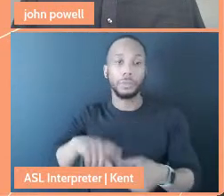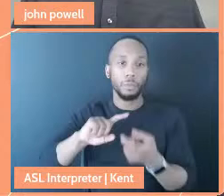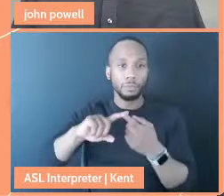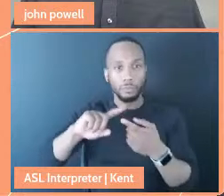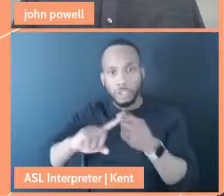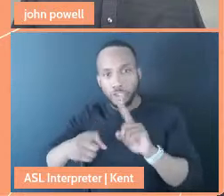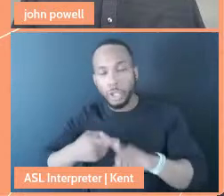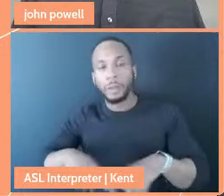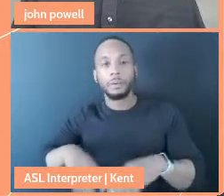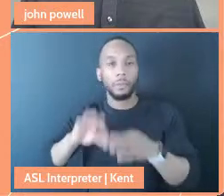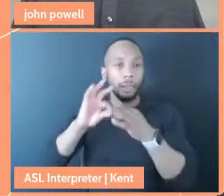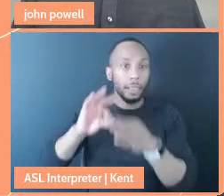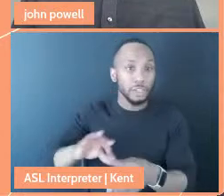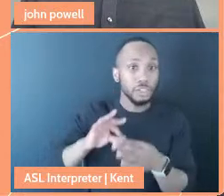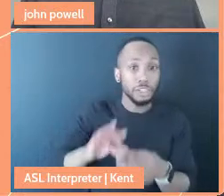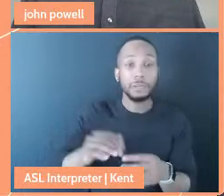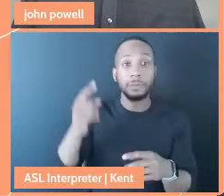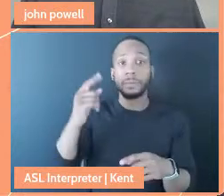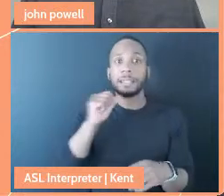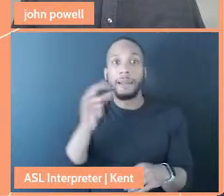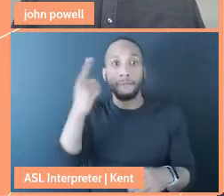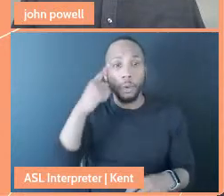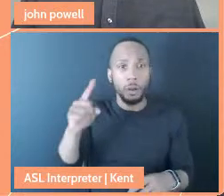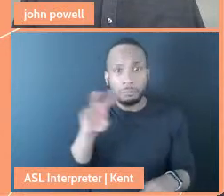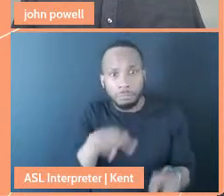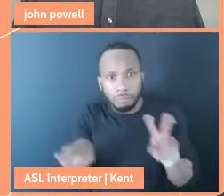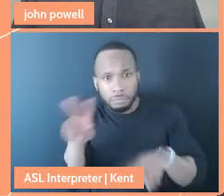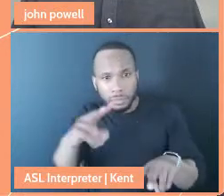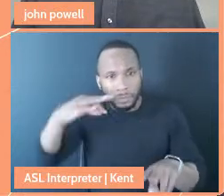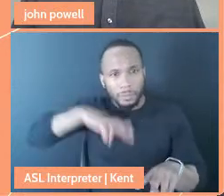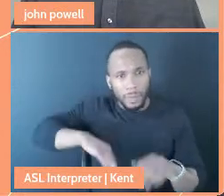not for what I'm going to get out of the situation, but is this something really meaningful